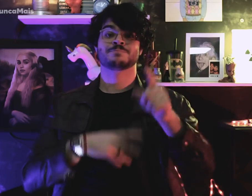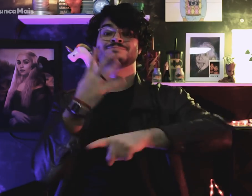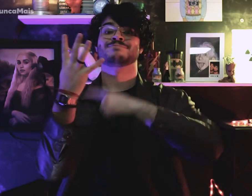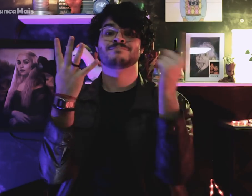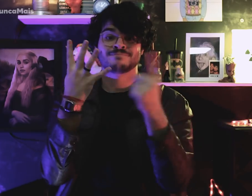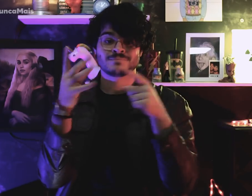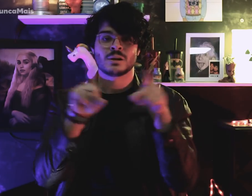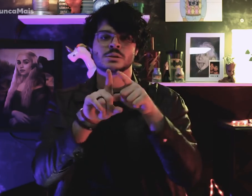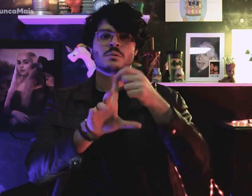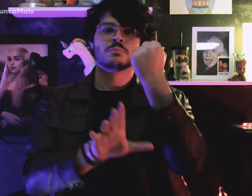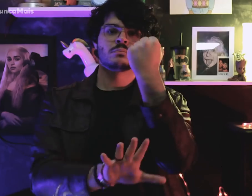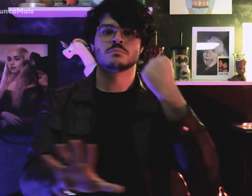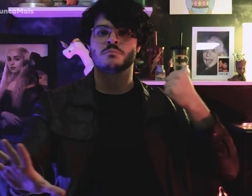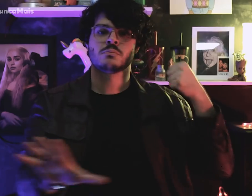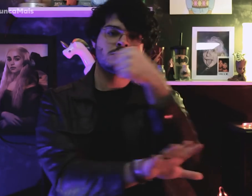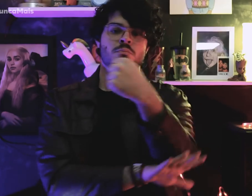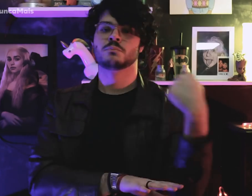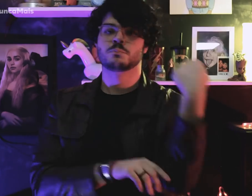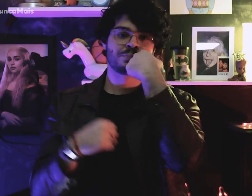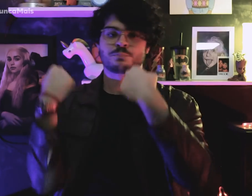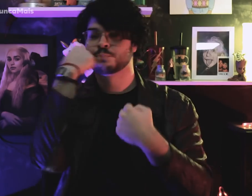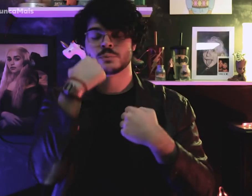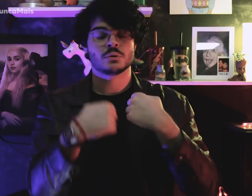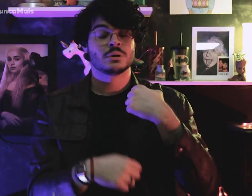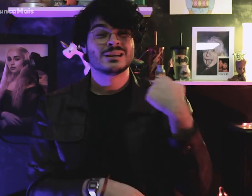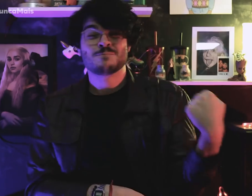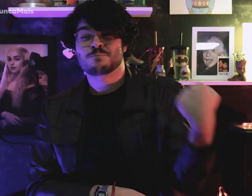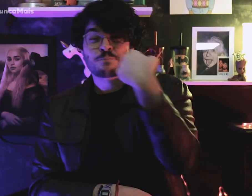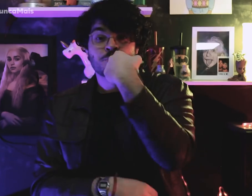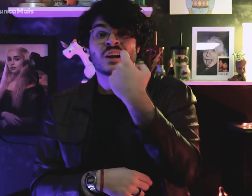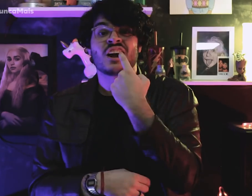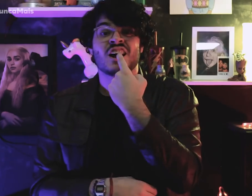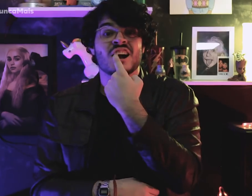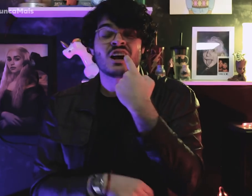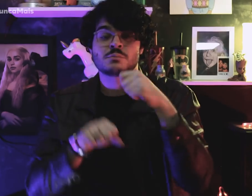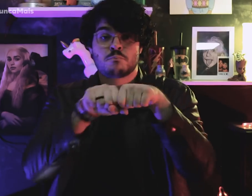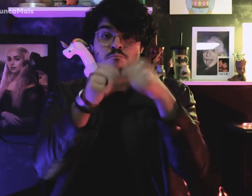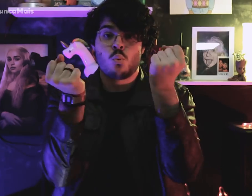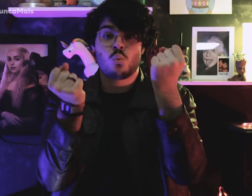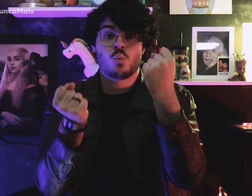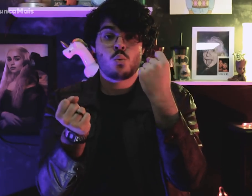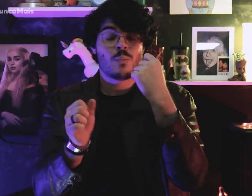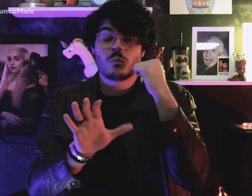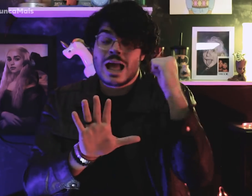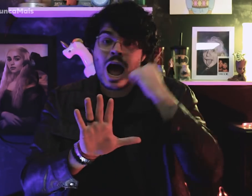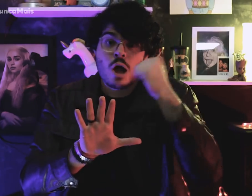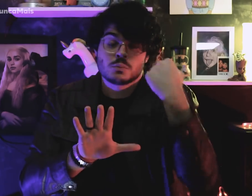e socos que causaram problemas graves na sua arcada dentária,